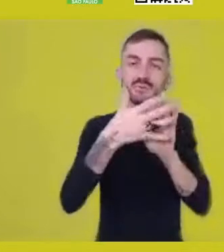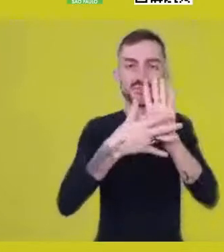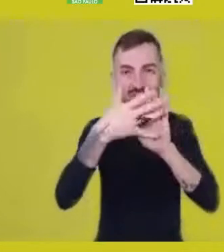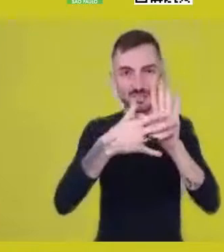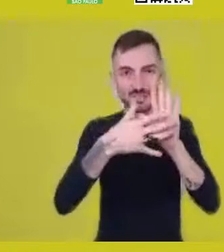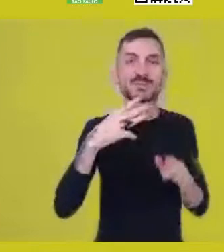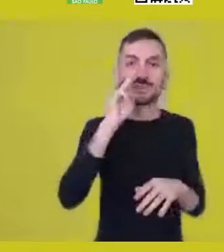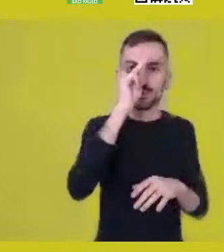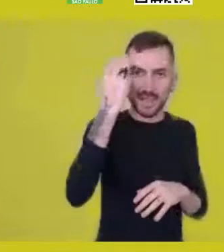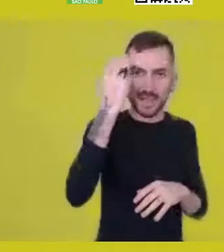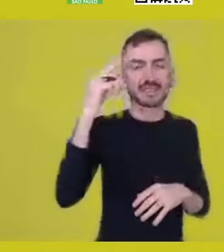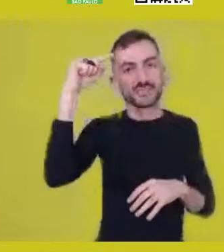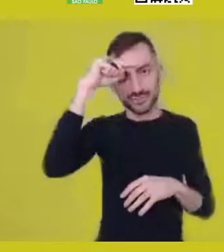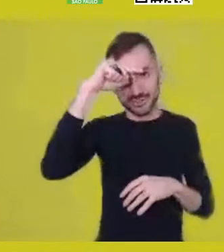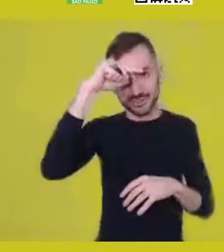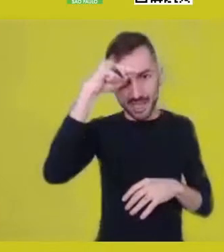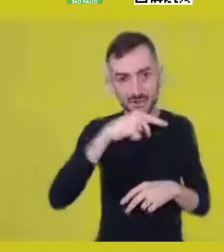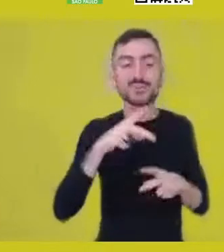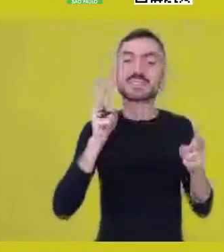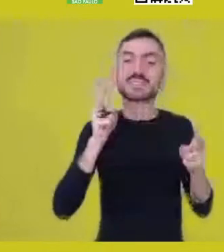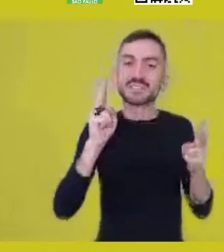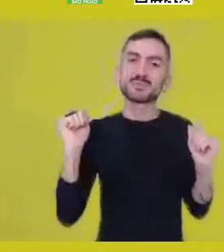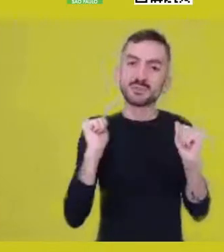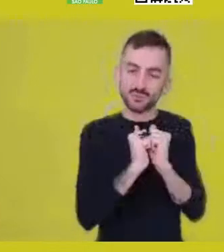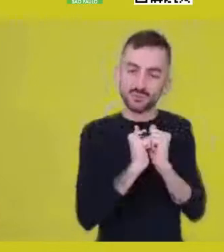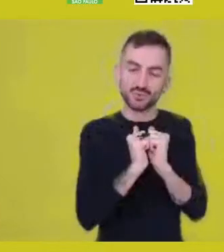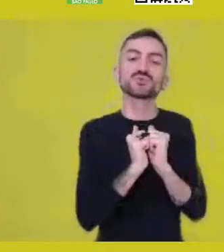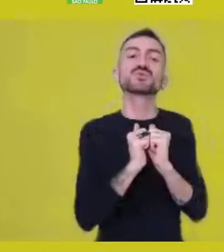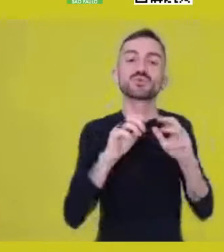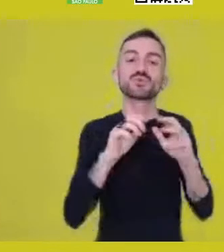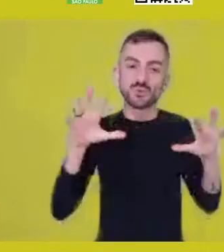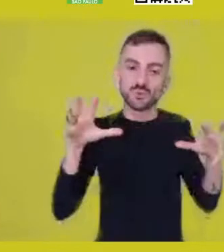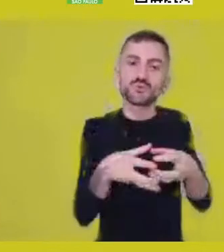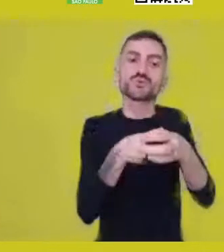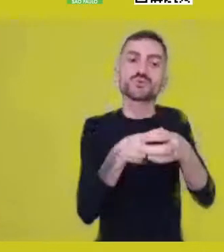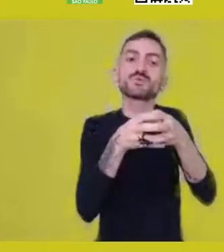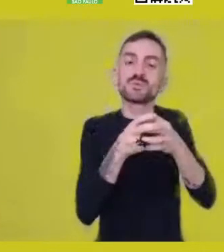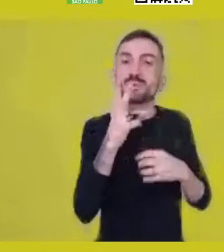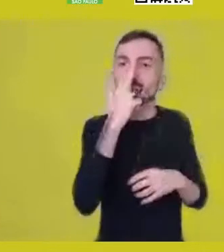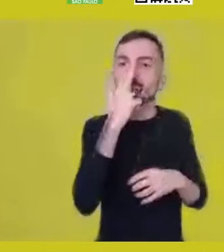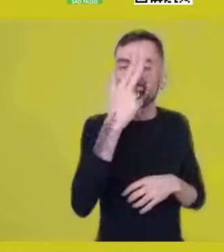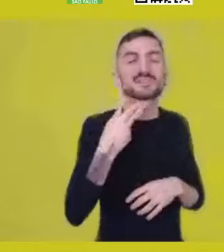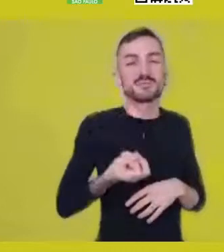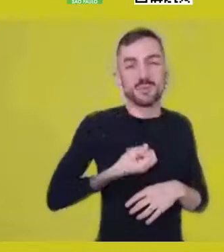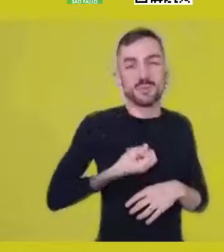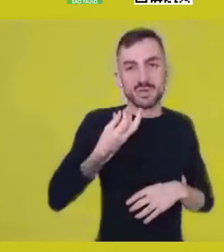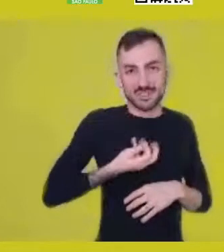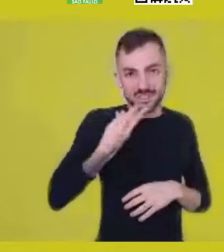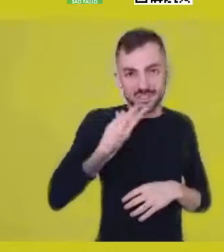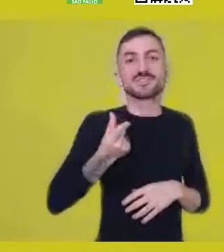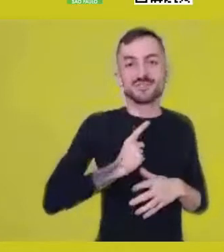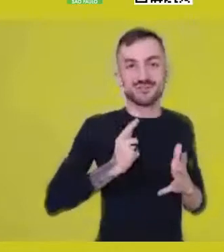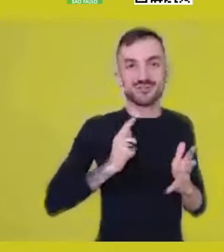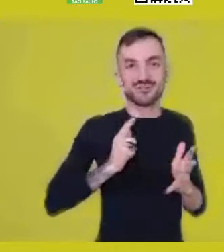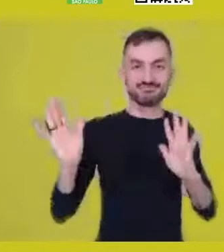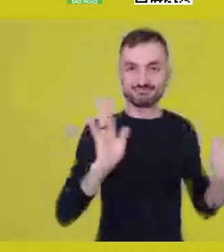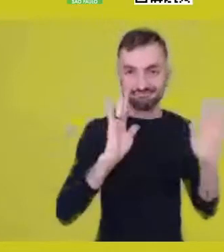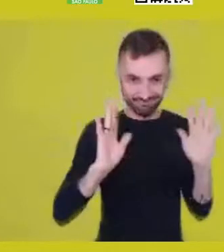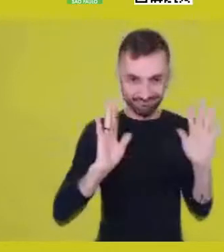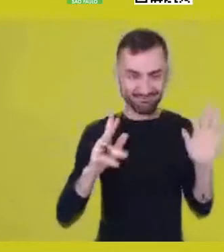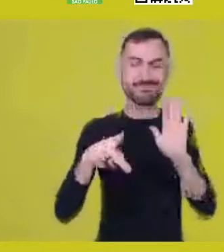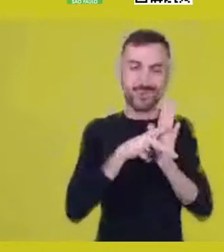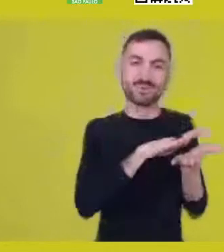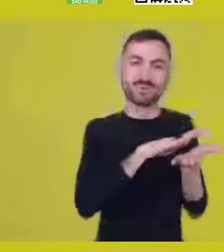who compose with us a poem with their translation into sign language.